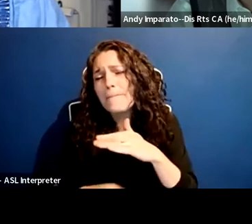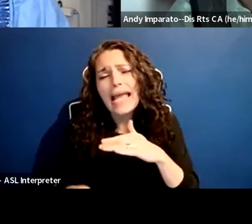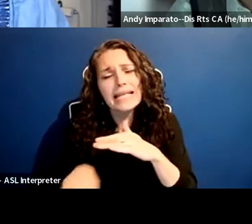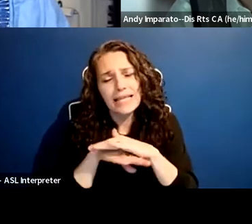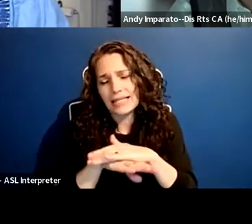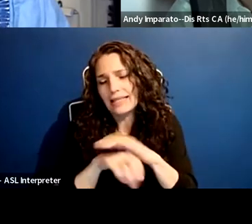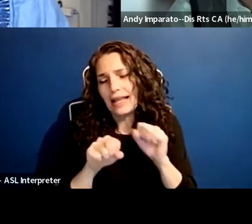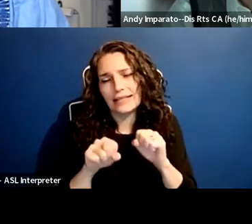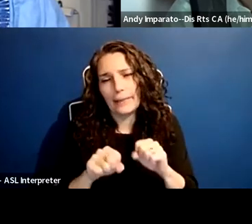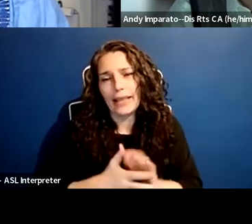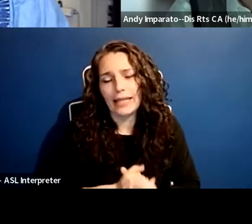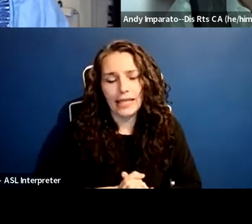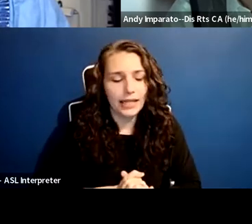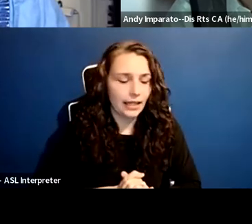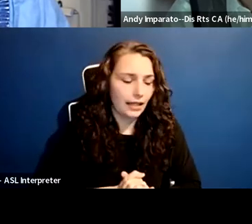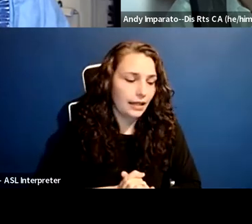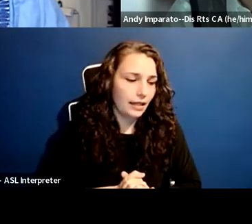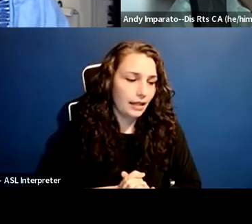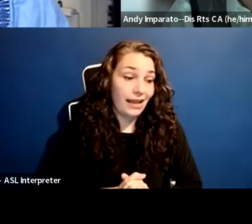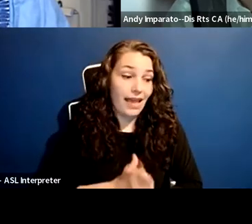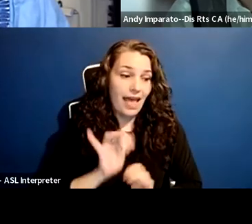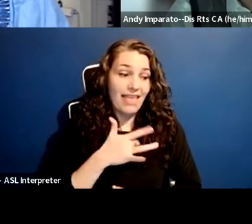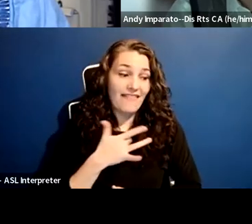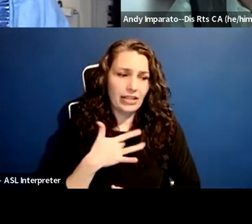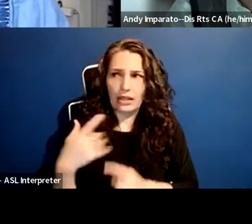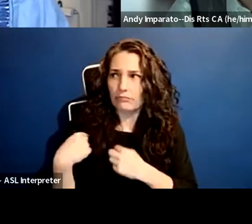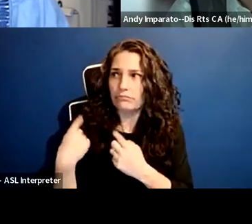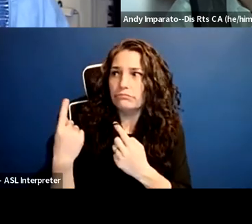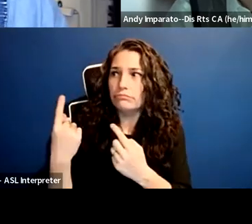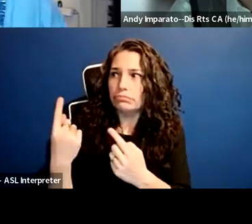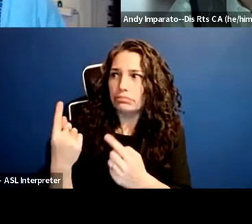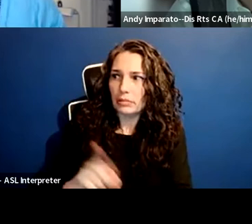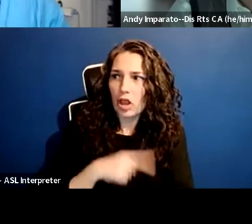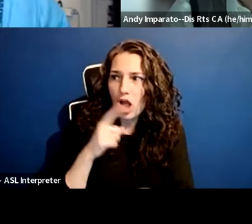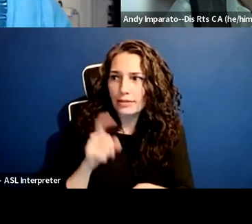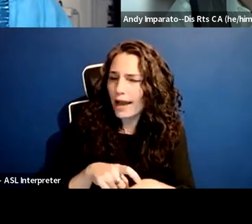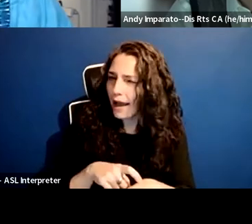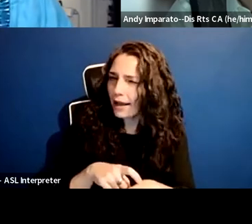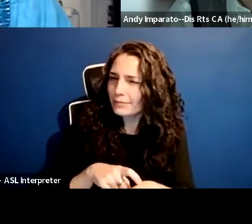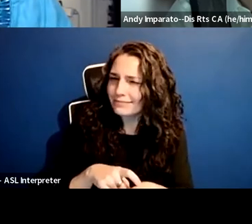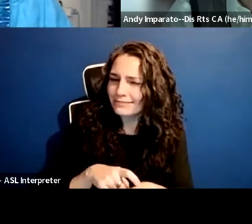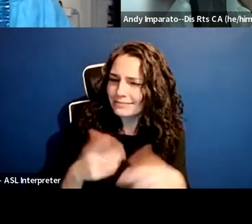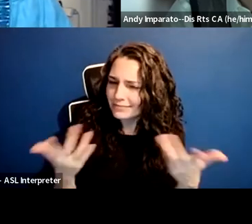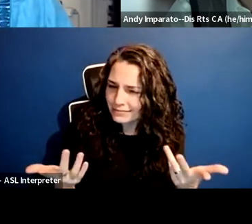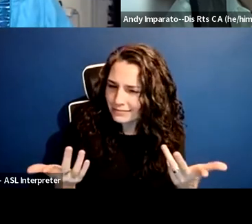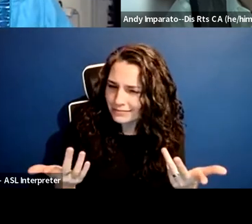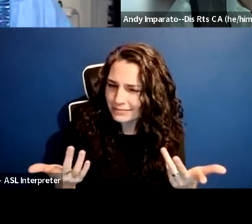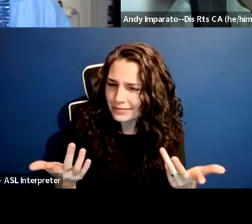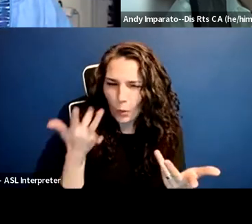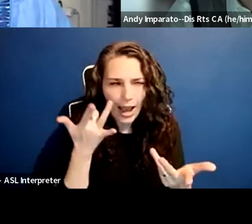Which feels like it has been a long time and it shouldn't be quite so basic, but it still is.